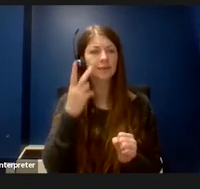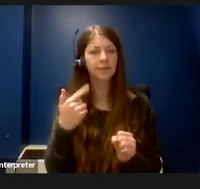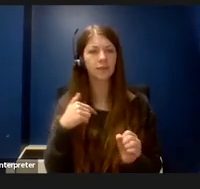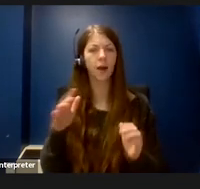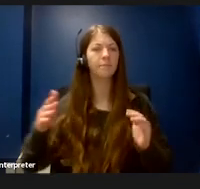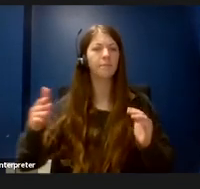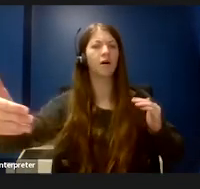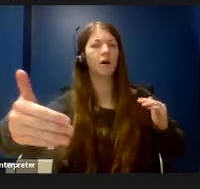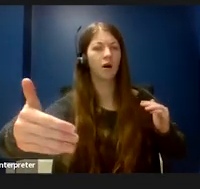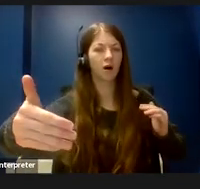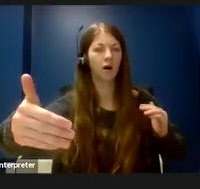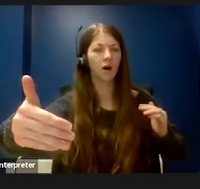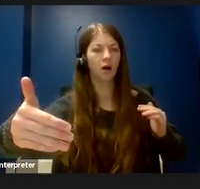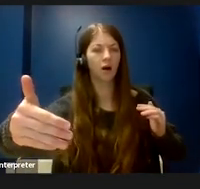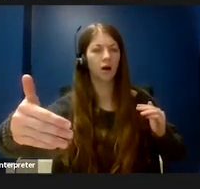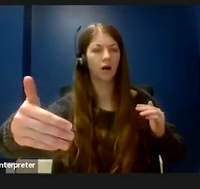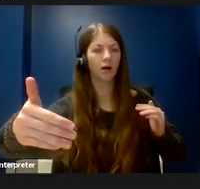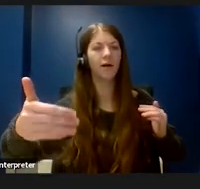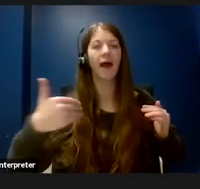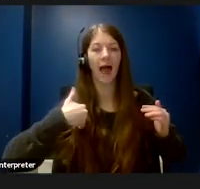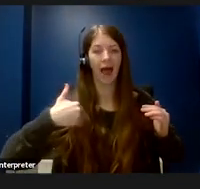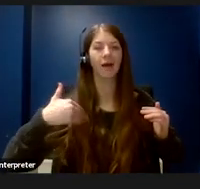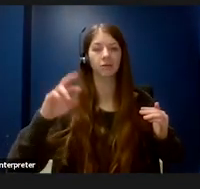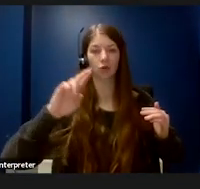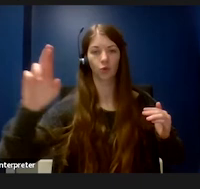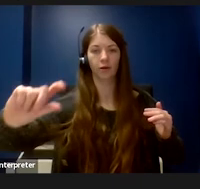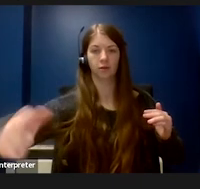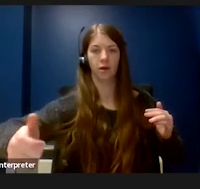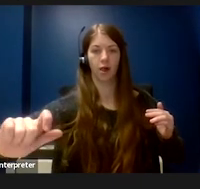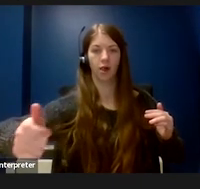On the right hand side, there's a dial to increase and decrease the intensity of the light.